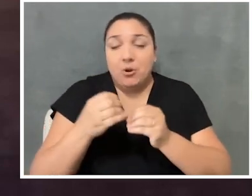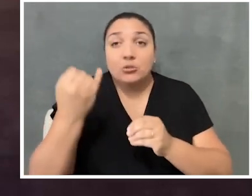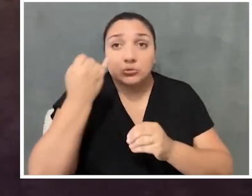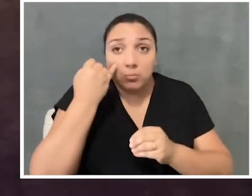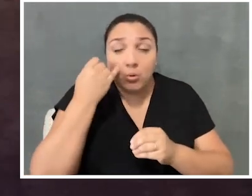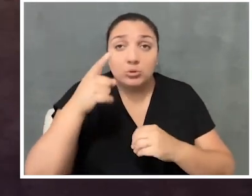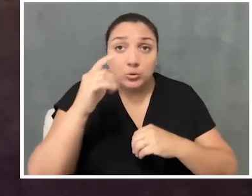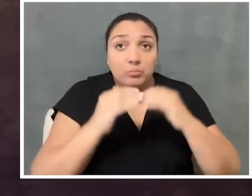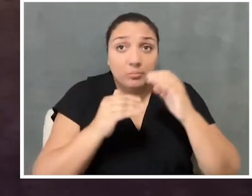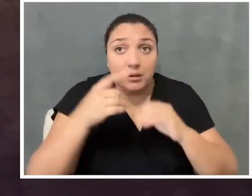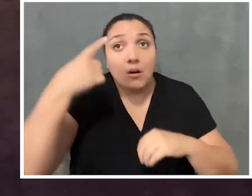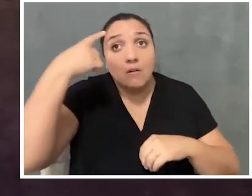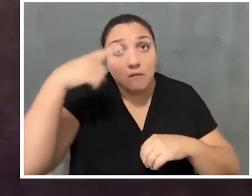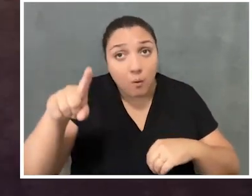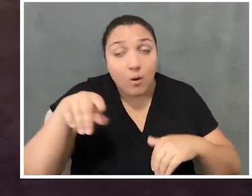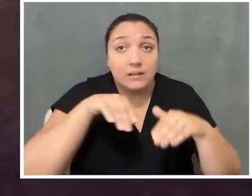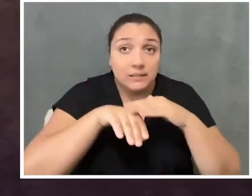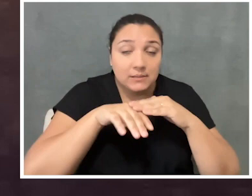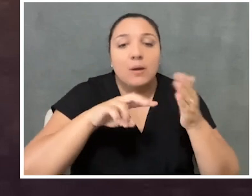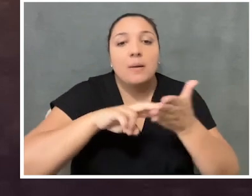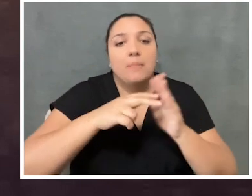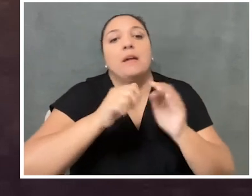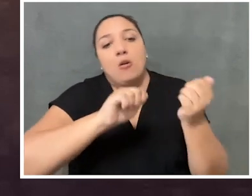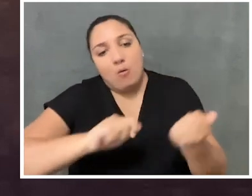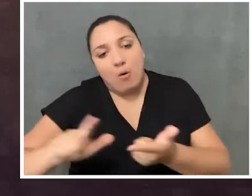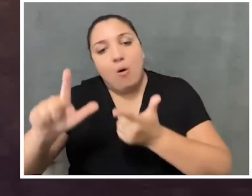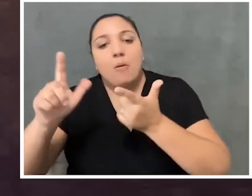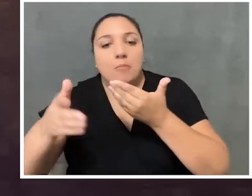then it is accessible for everyone. As opposed to building